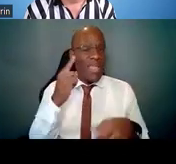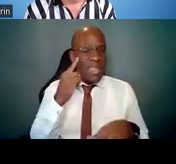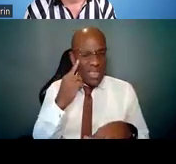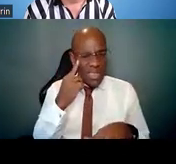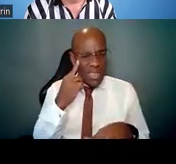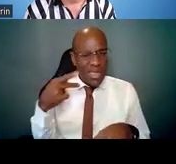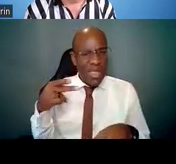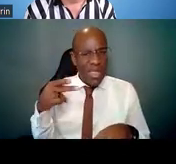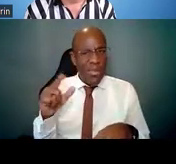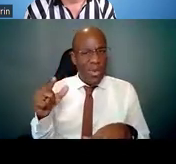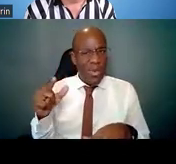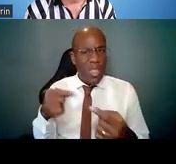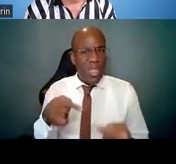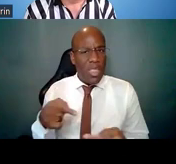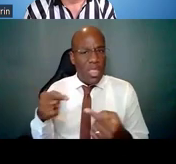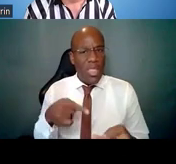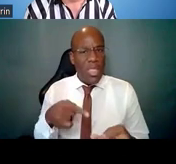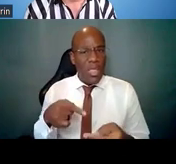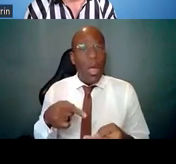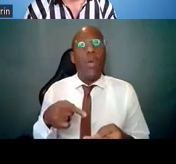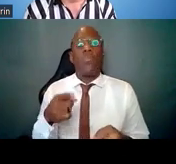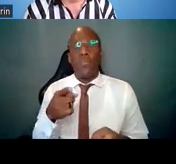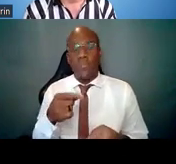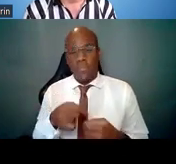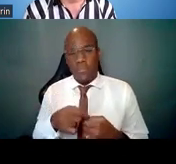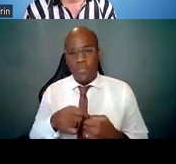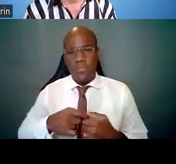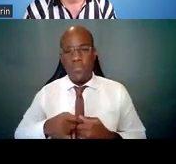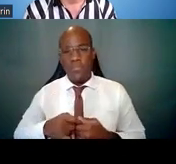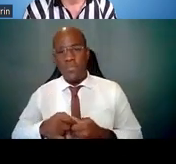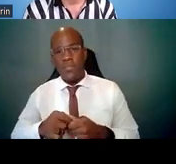that we're going to continue. Thank you so much.